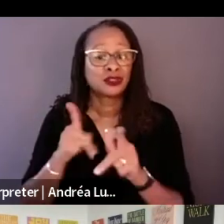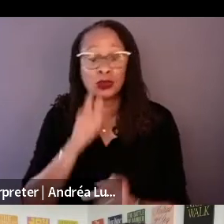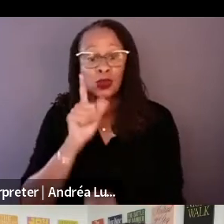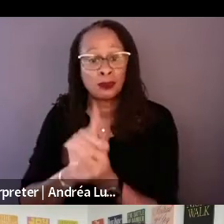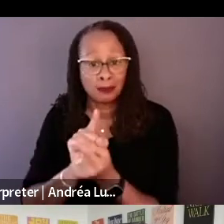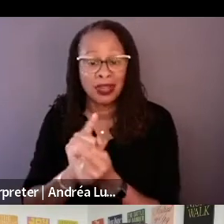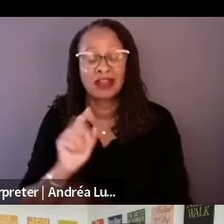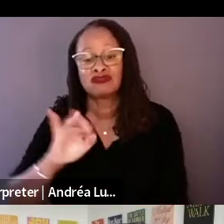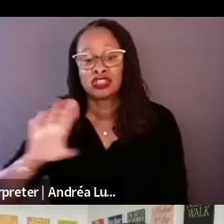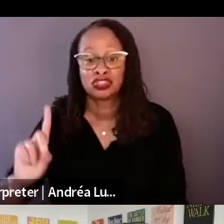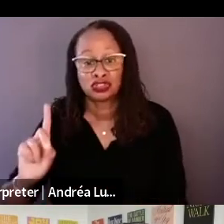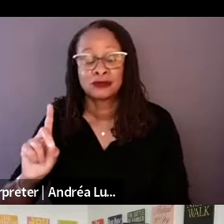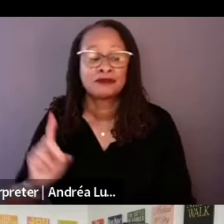introduction for us to then come in.